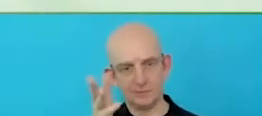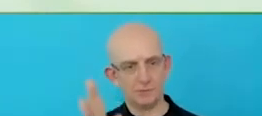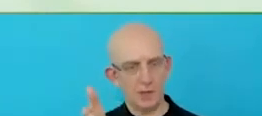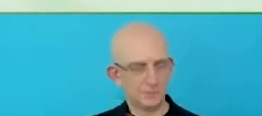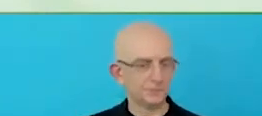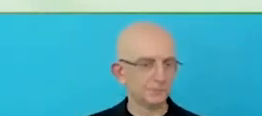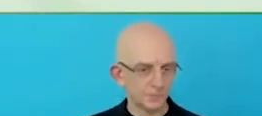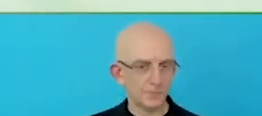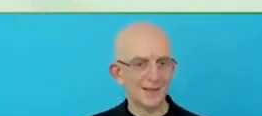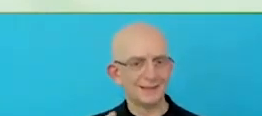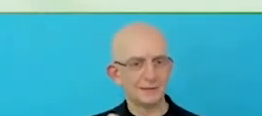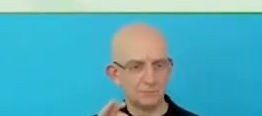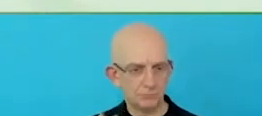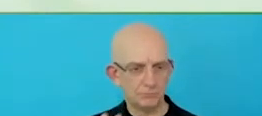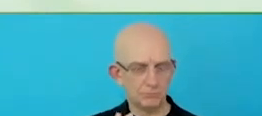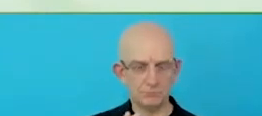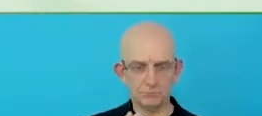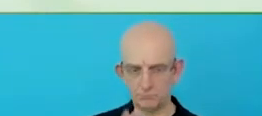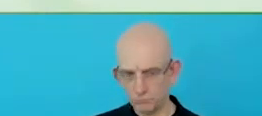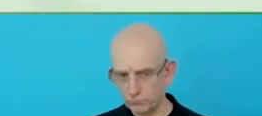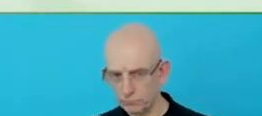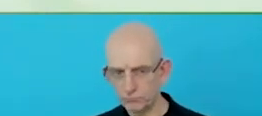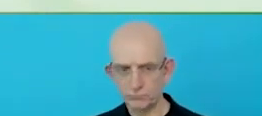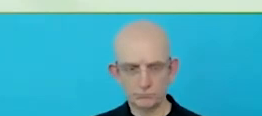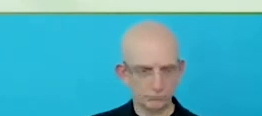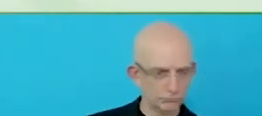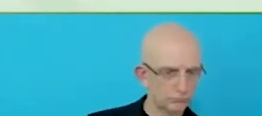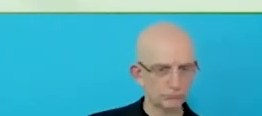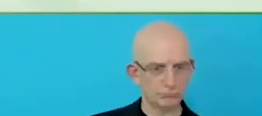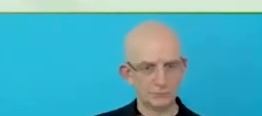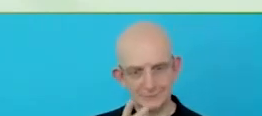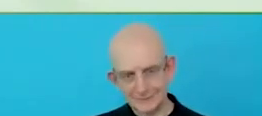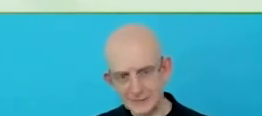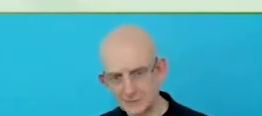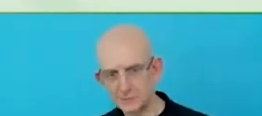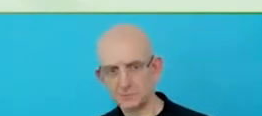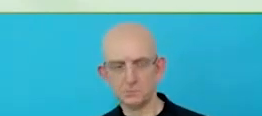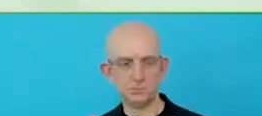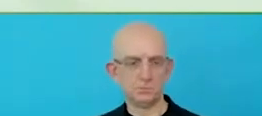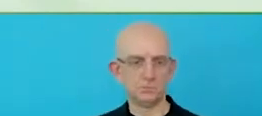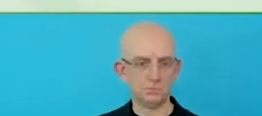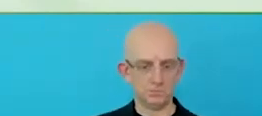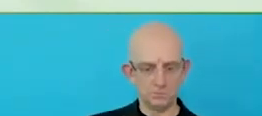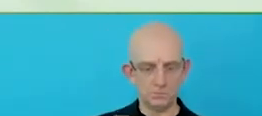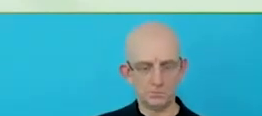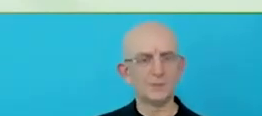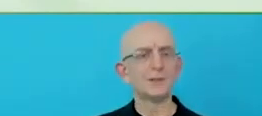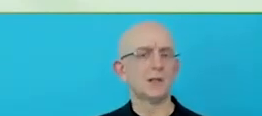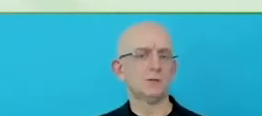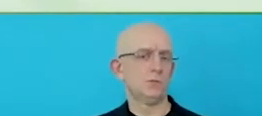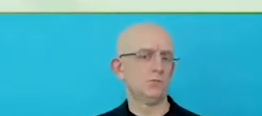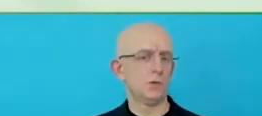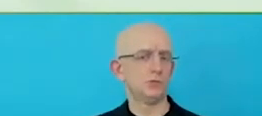With the way that the packaging has been received. I think it was, yes, just when we wanted to highlight, really.